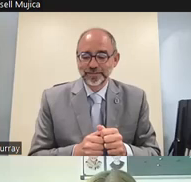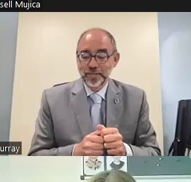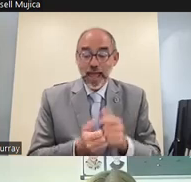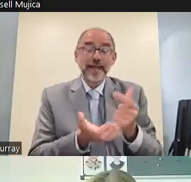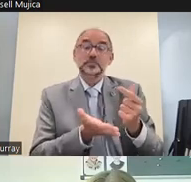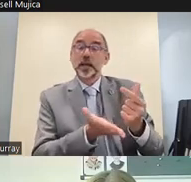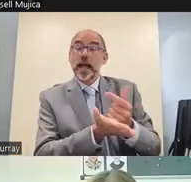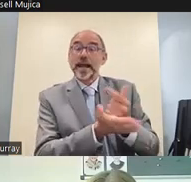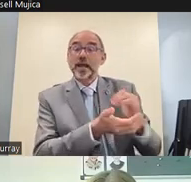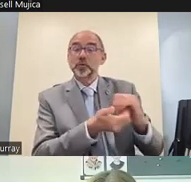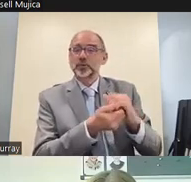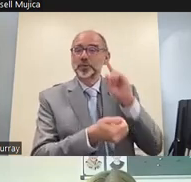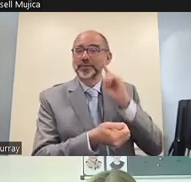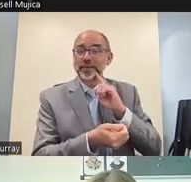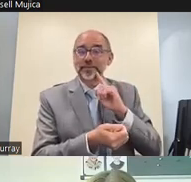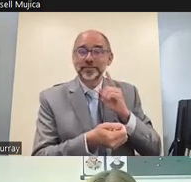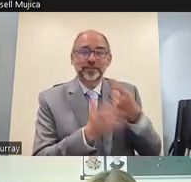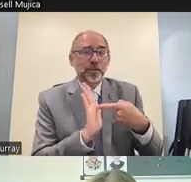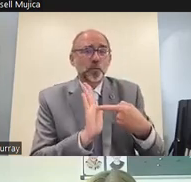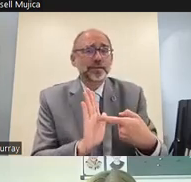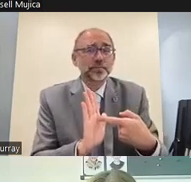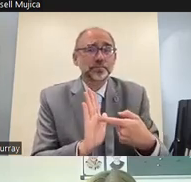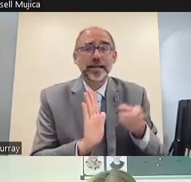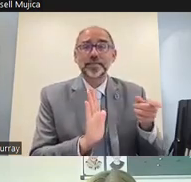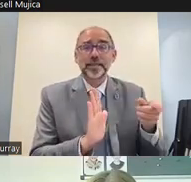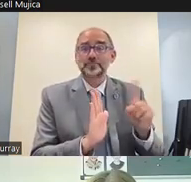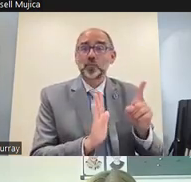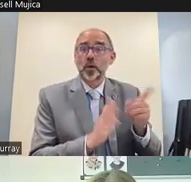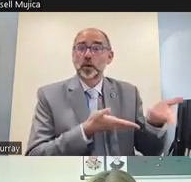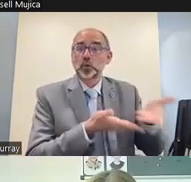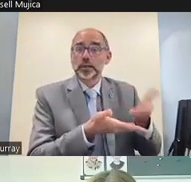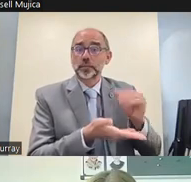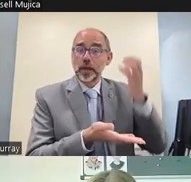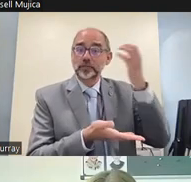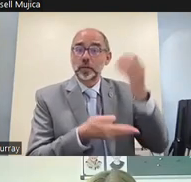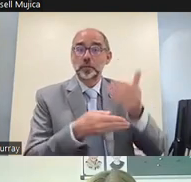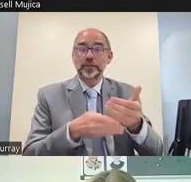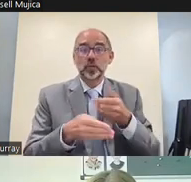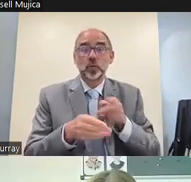the ghanaian national association of the deaf to take one example was ready to support tele-learning